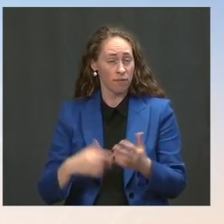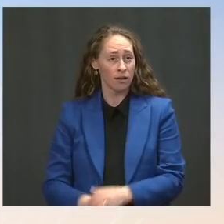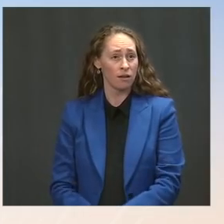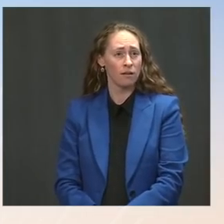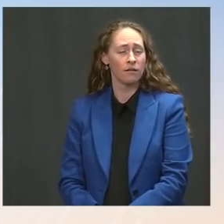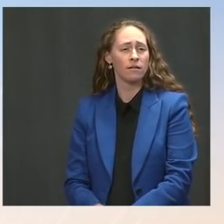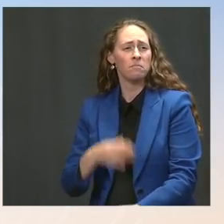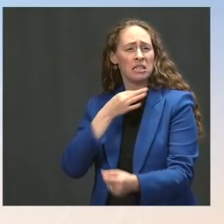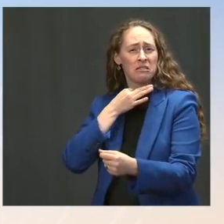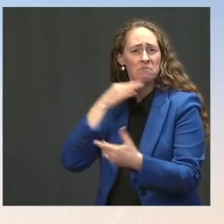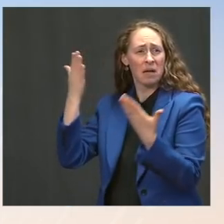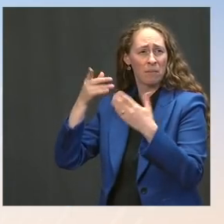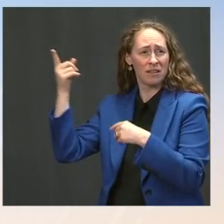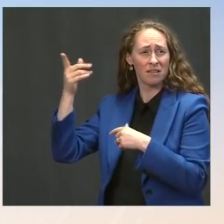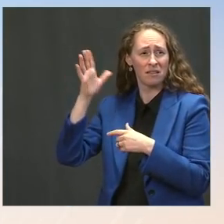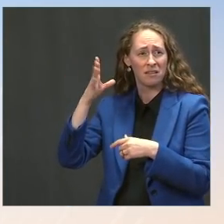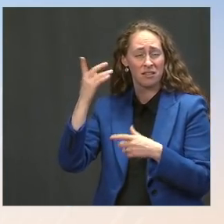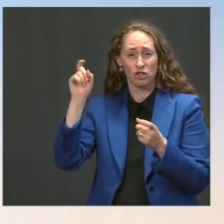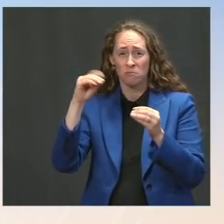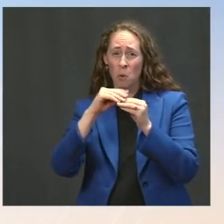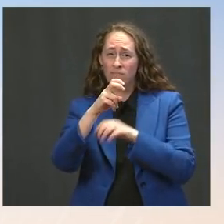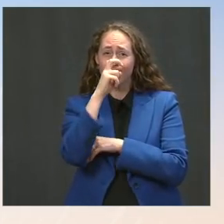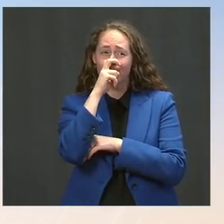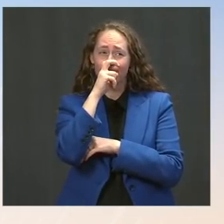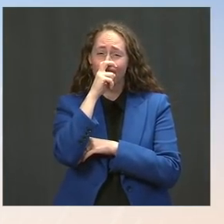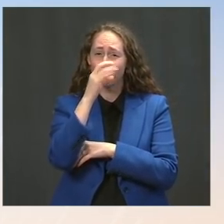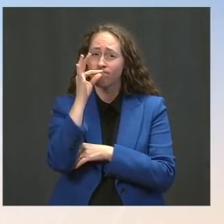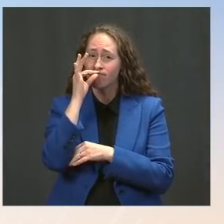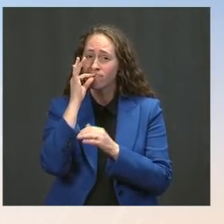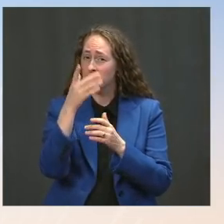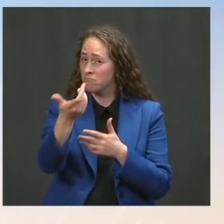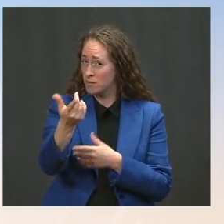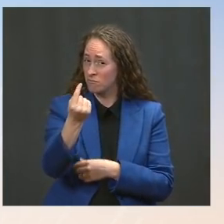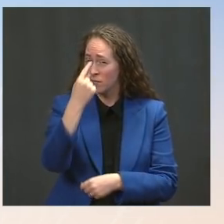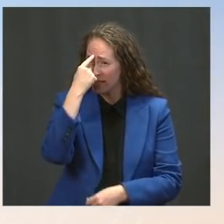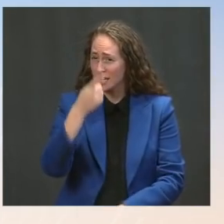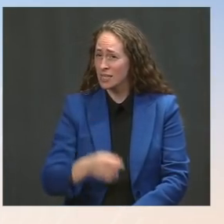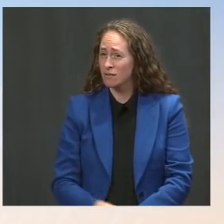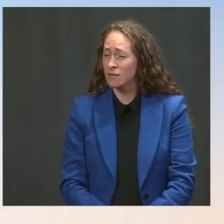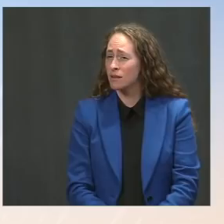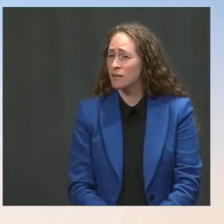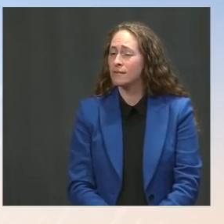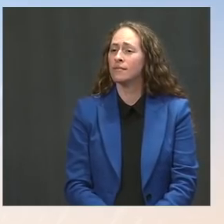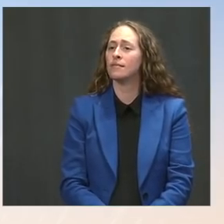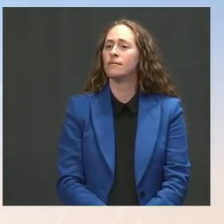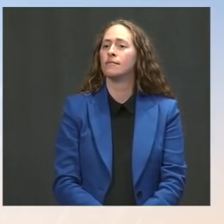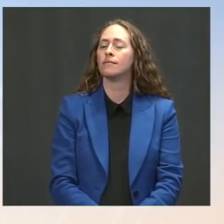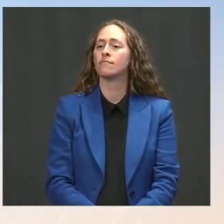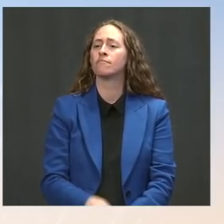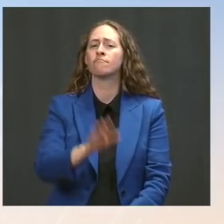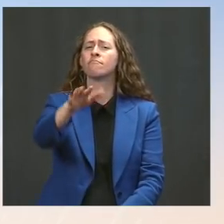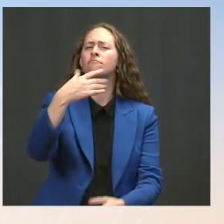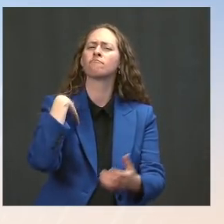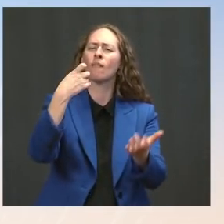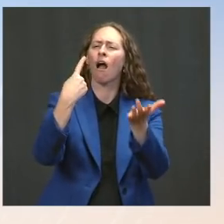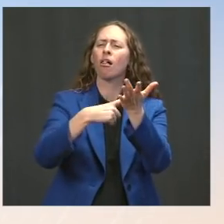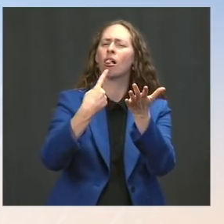Ms. Psaki: I think as we look to the crime that has been happening in D.C. -- again, one of the cities where we've seen rising violence